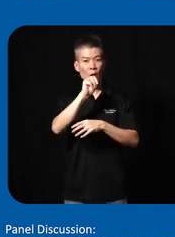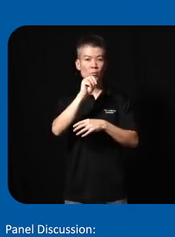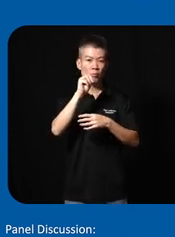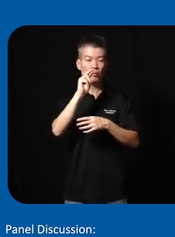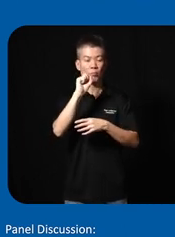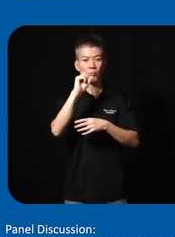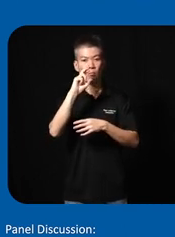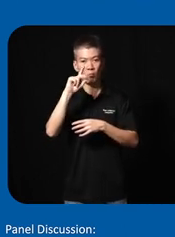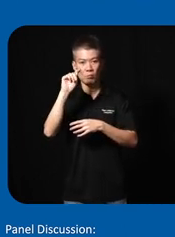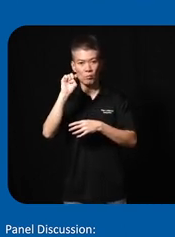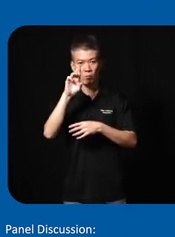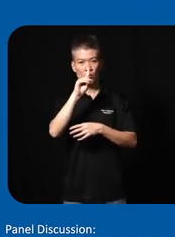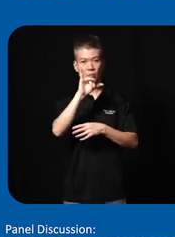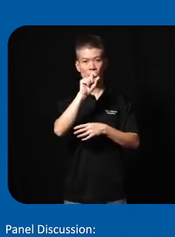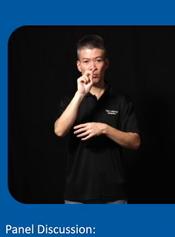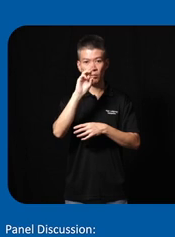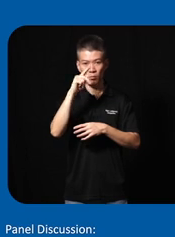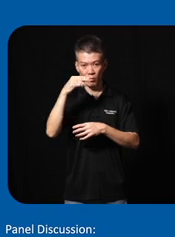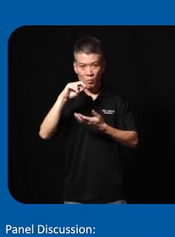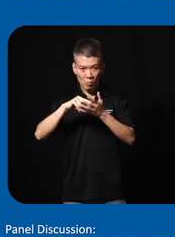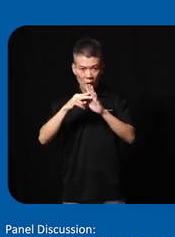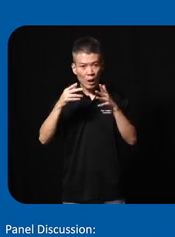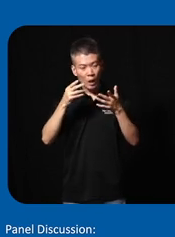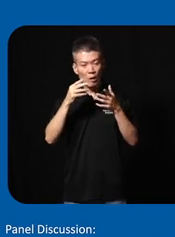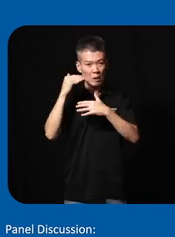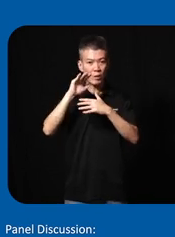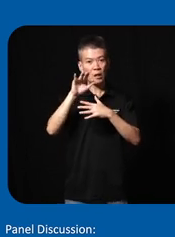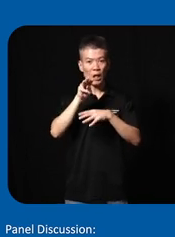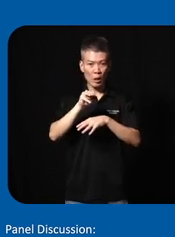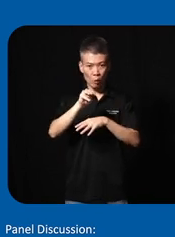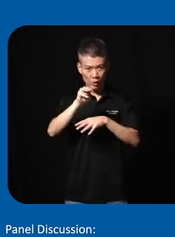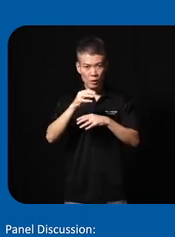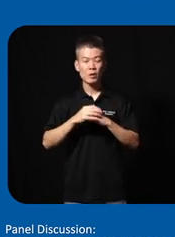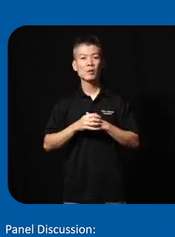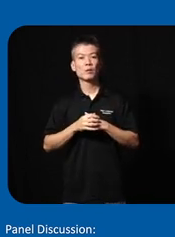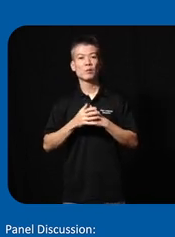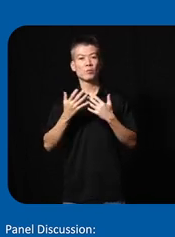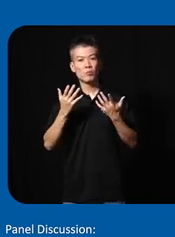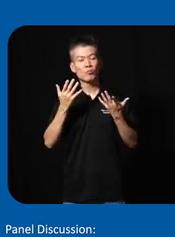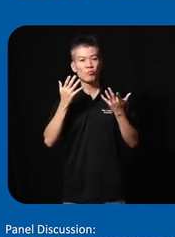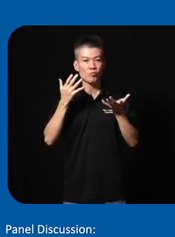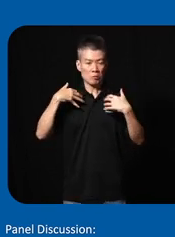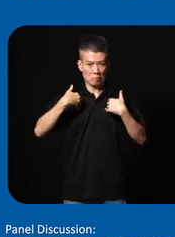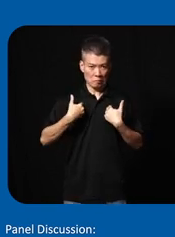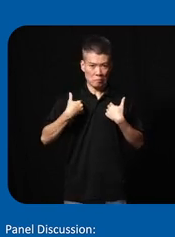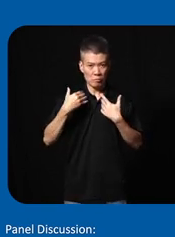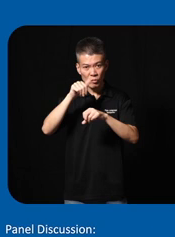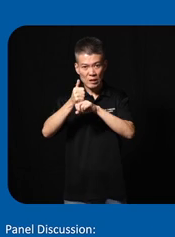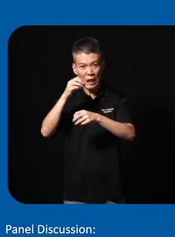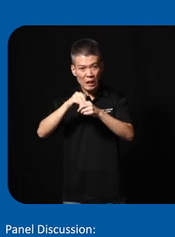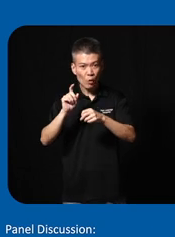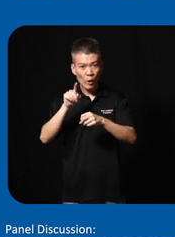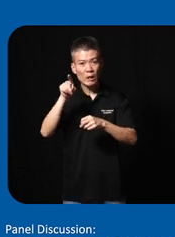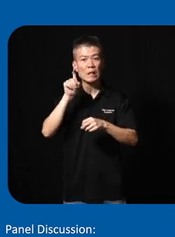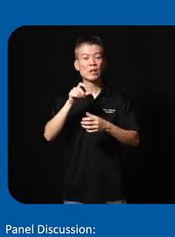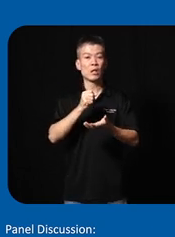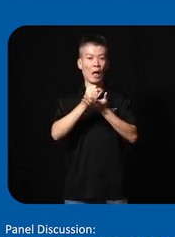meant how limited their range of Mobility is how fatigue sets in where they needed help in